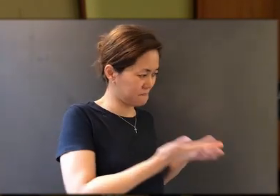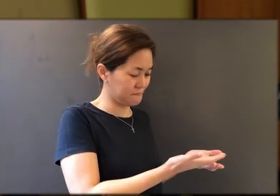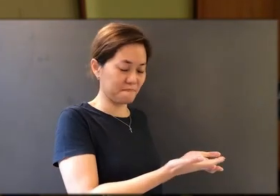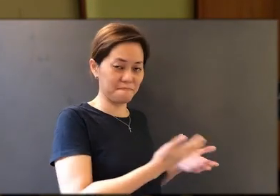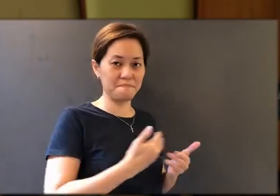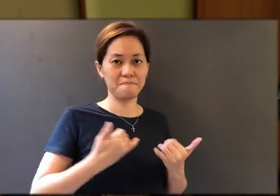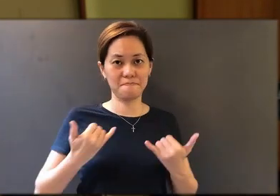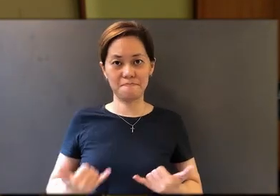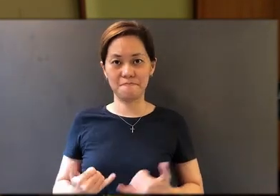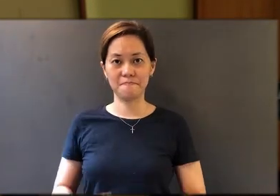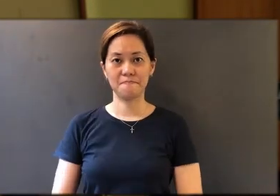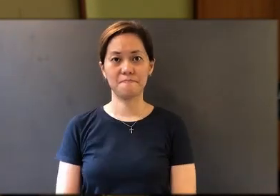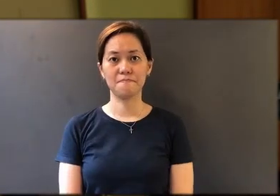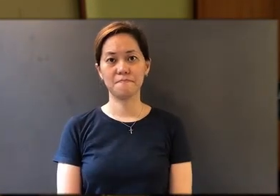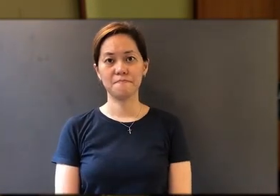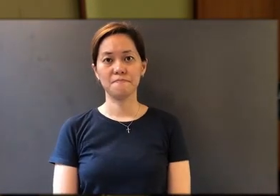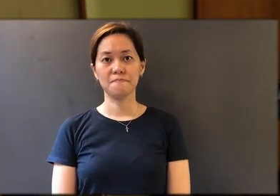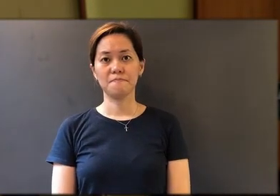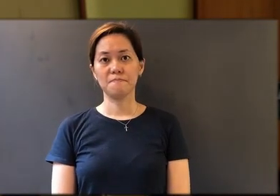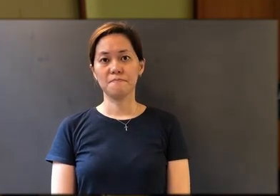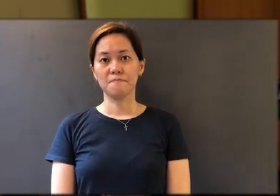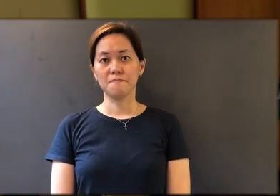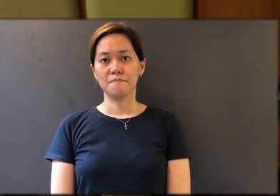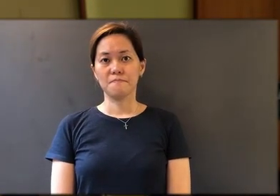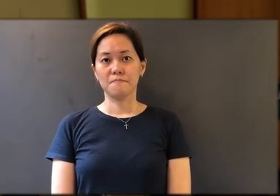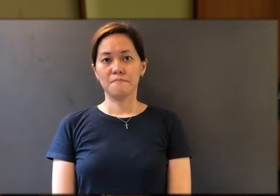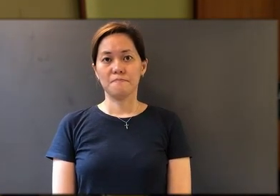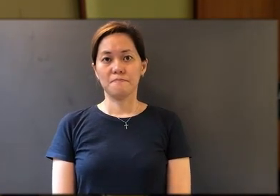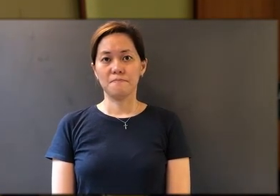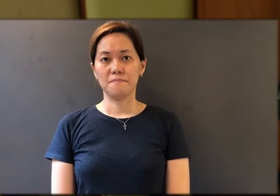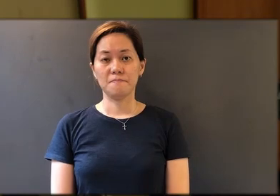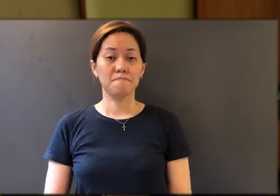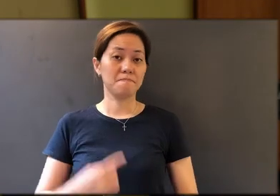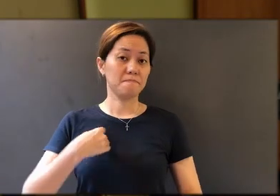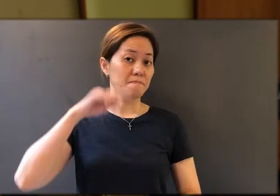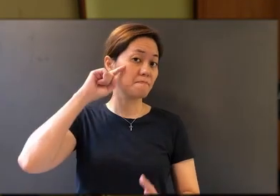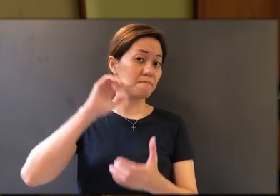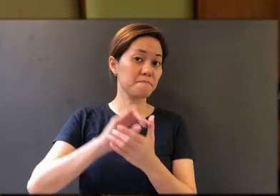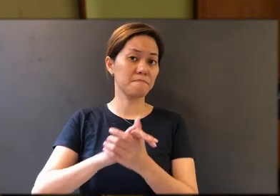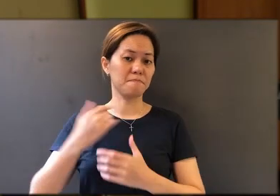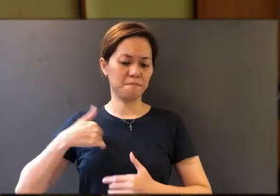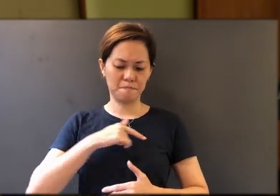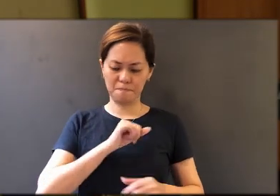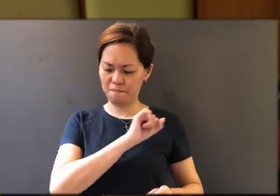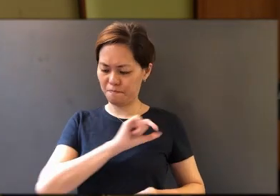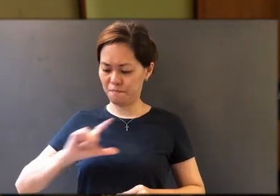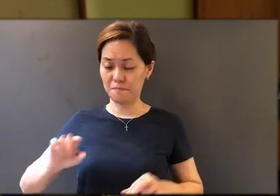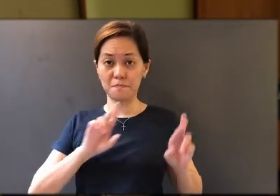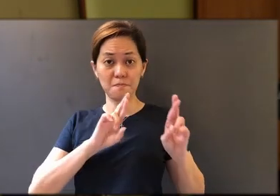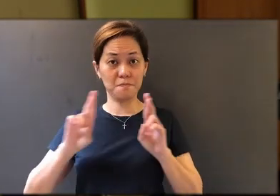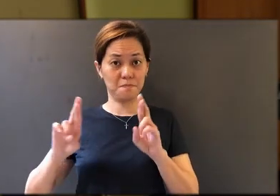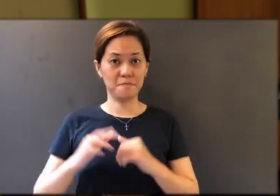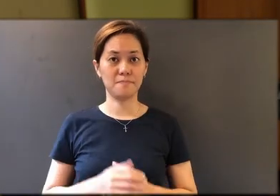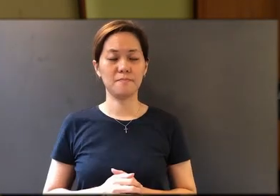serve them. I believe we are all ready. Please